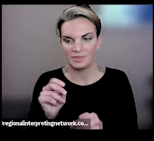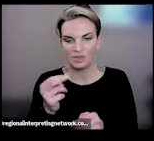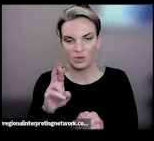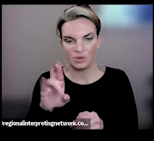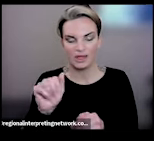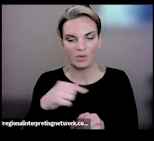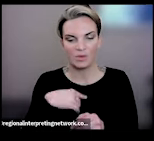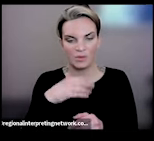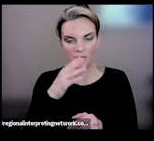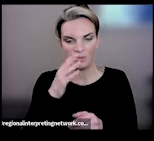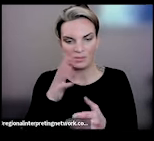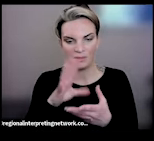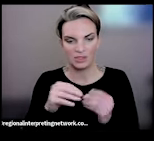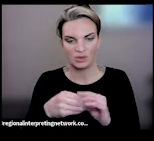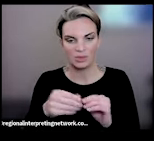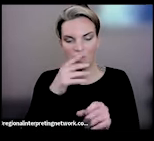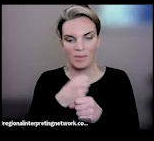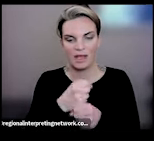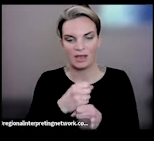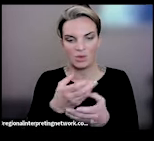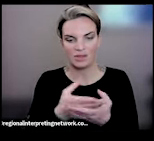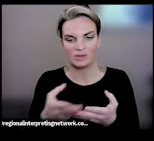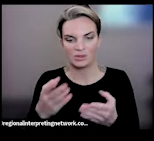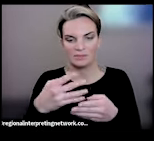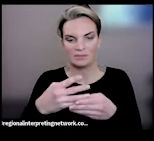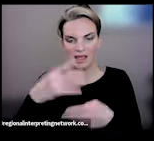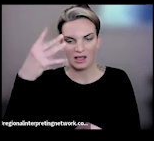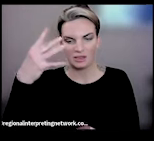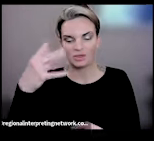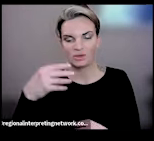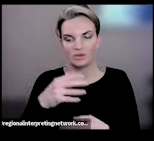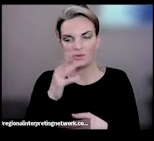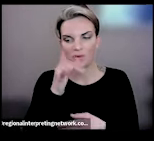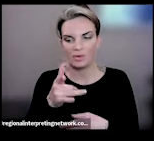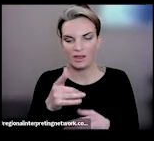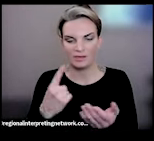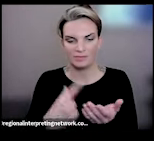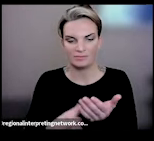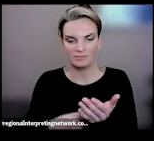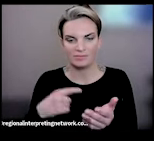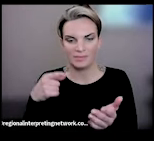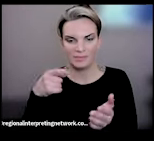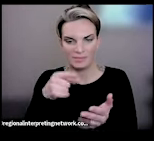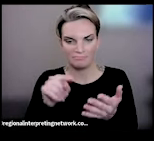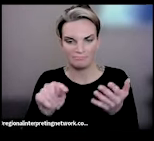also creating a resource page so we will get to some of these also on that because there are